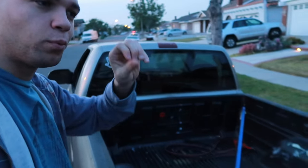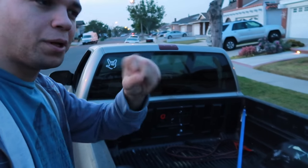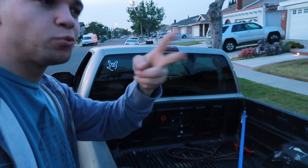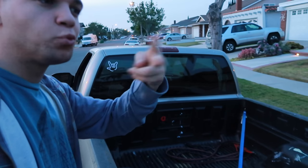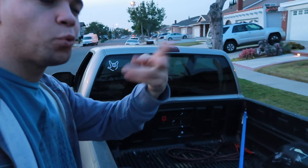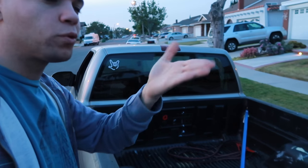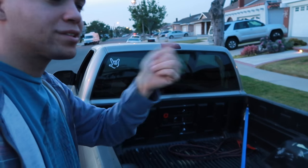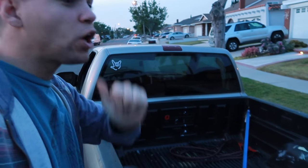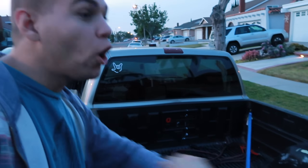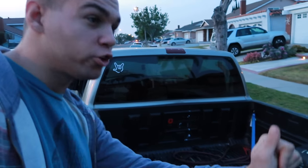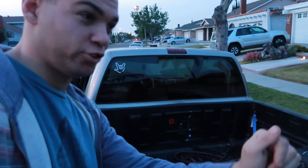so we can store things UNDER